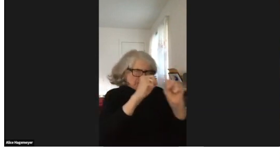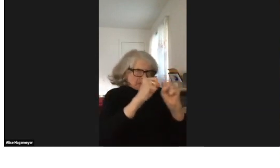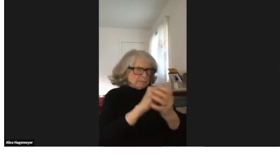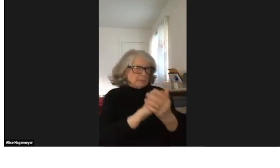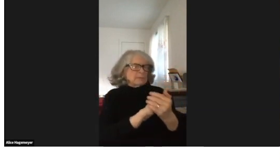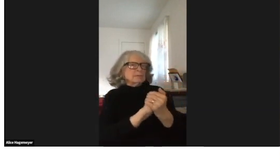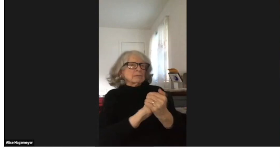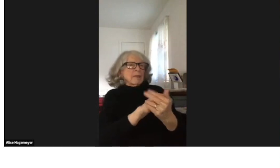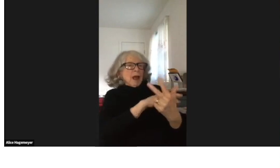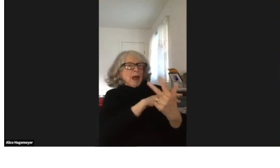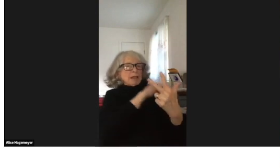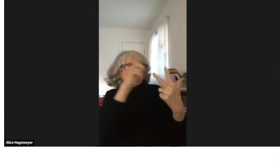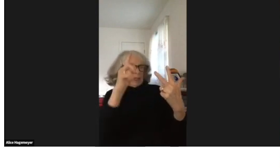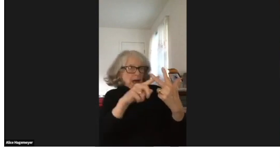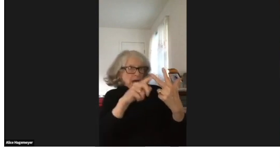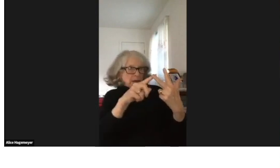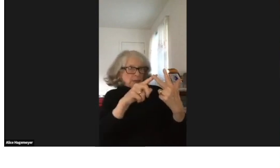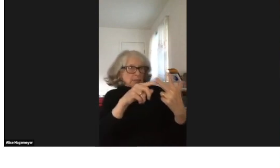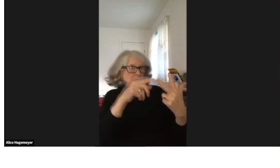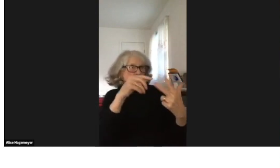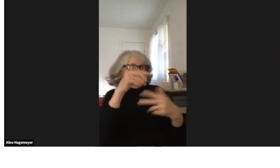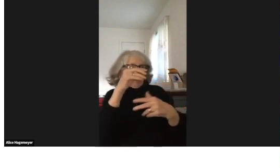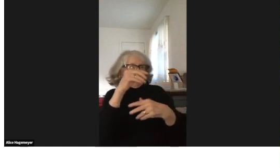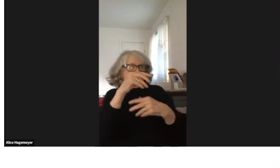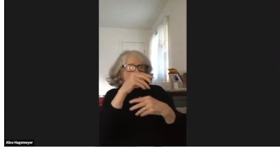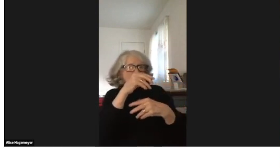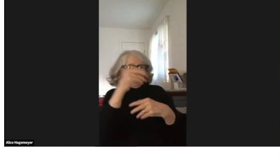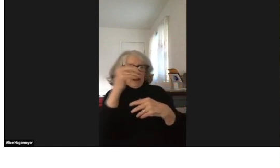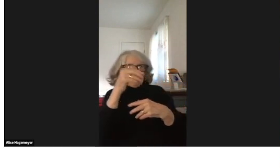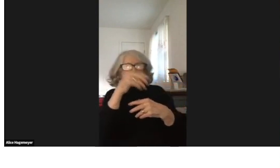about the deaf black experience and their contributions.